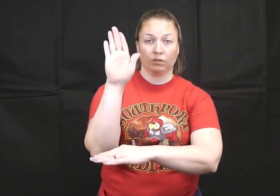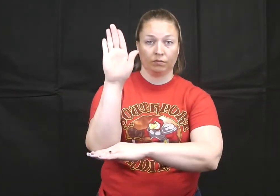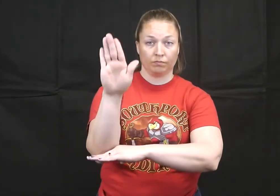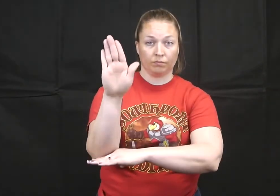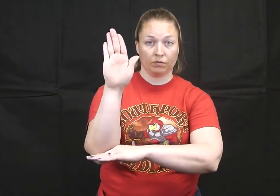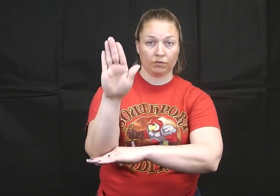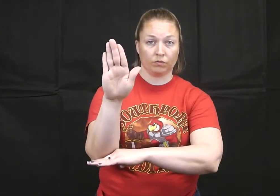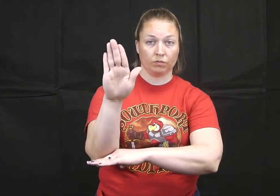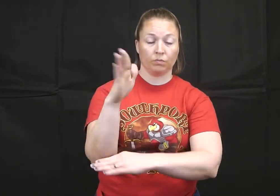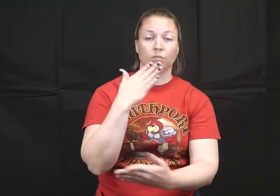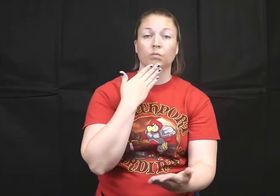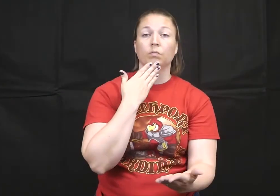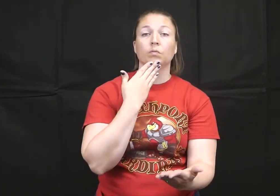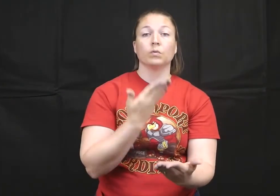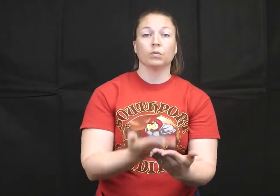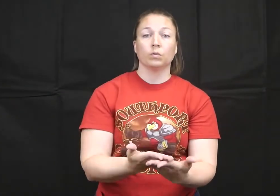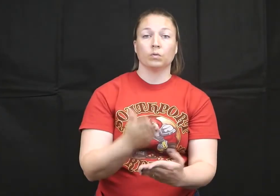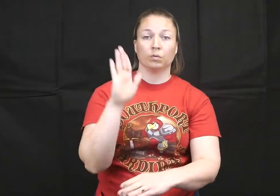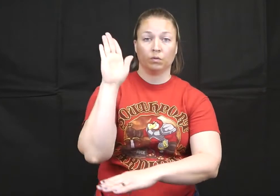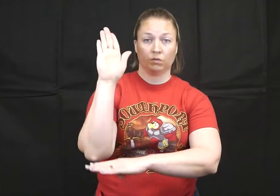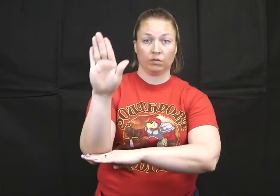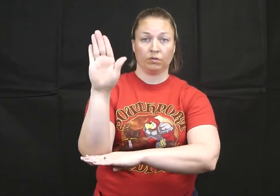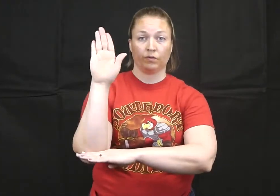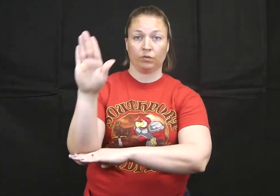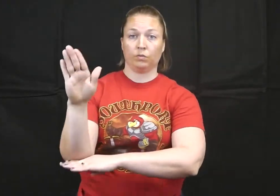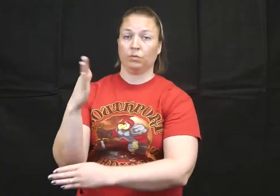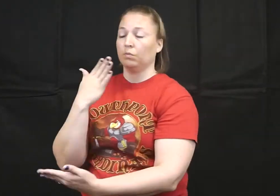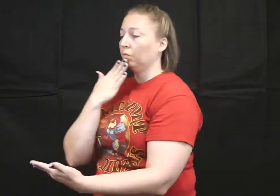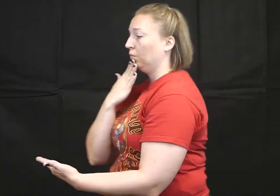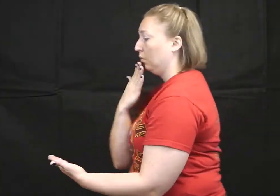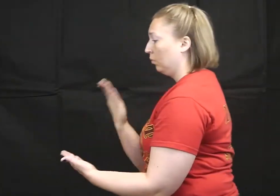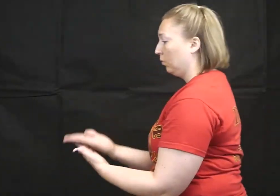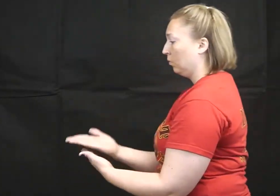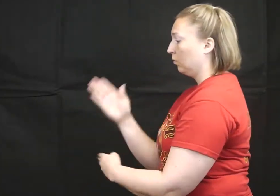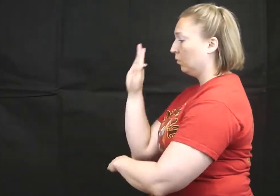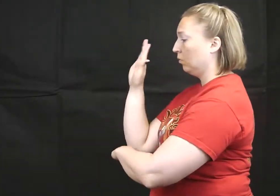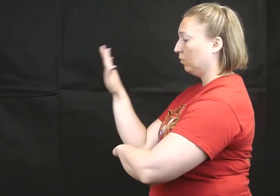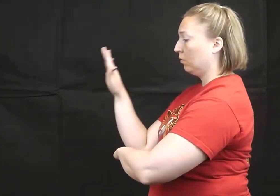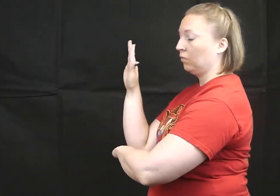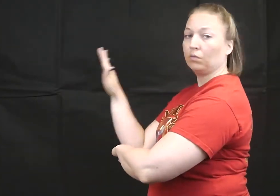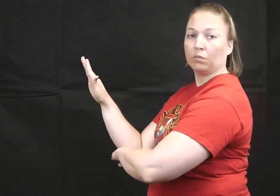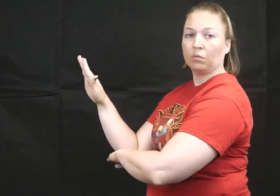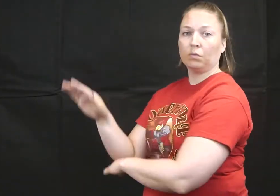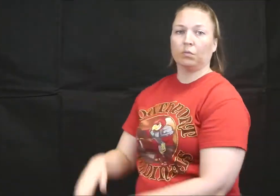Good afternoon!